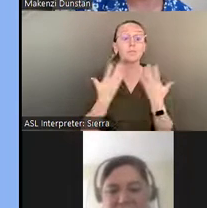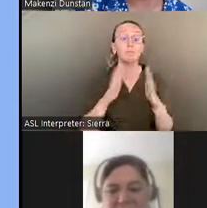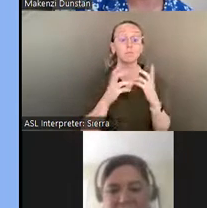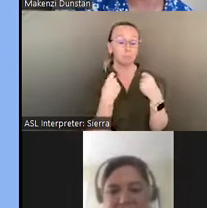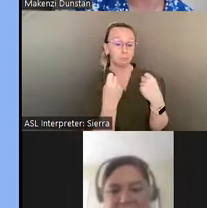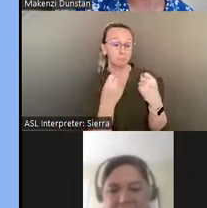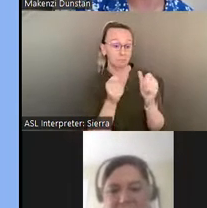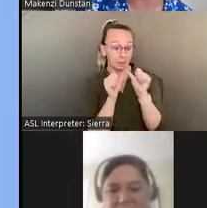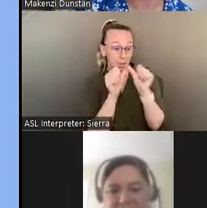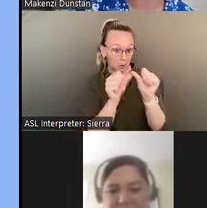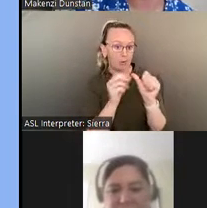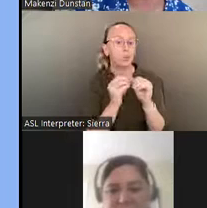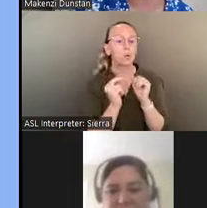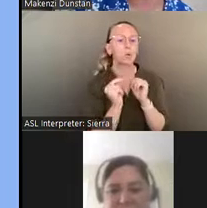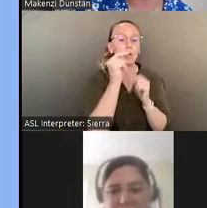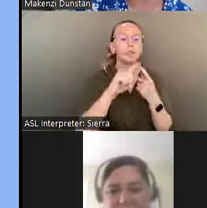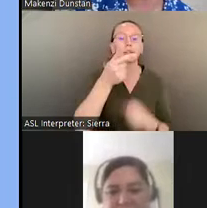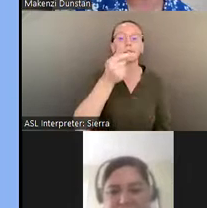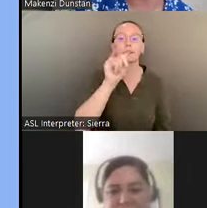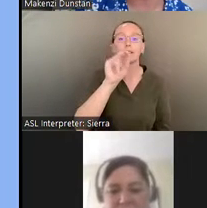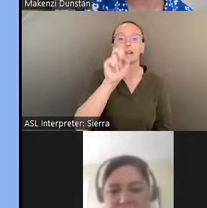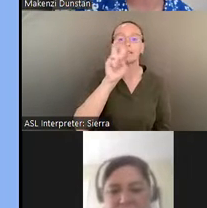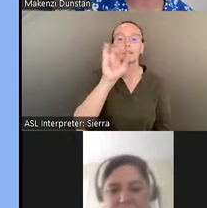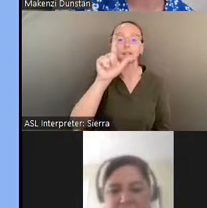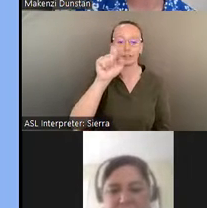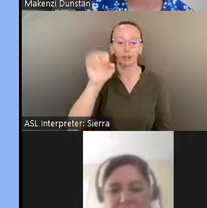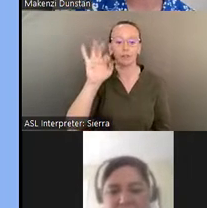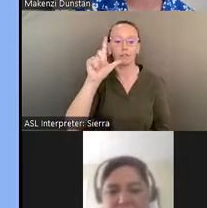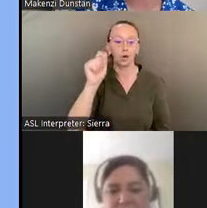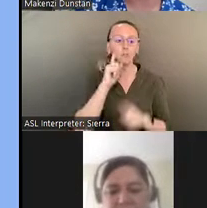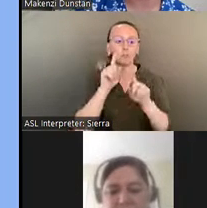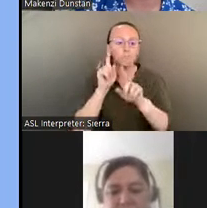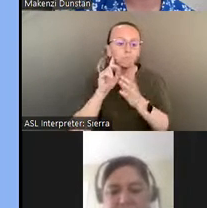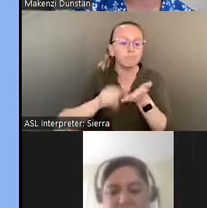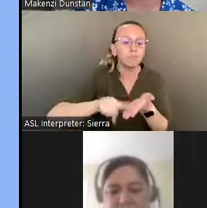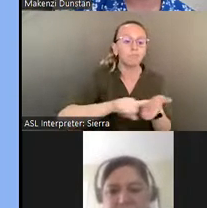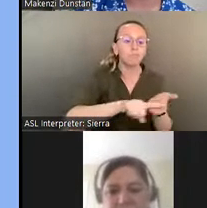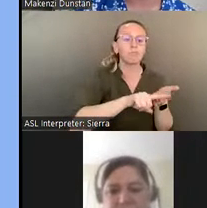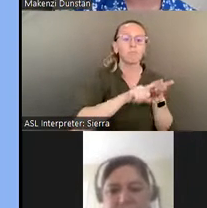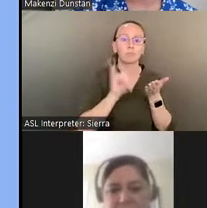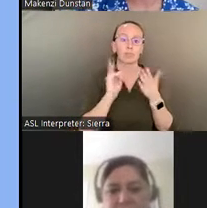Florida, to explore the city's urban art project called 352 Walls.